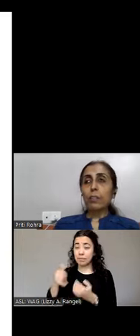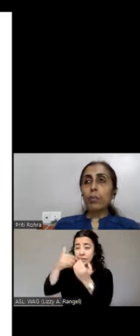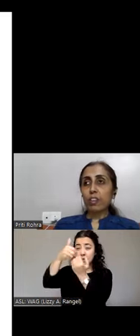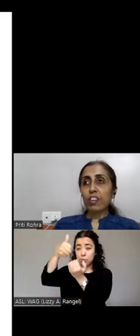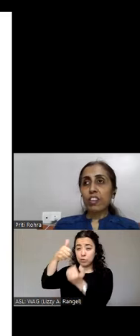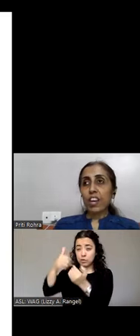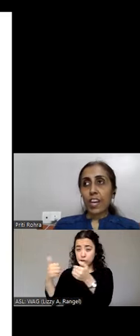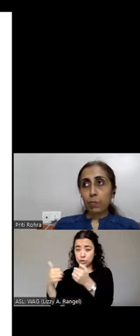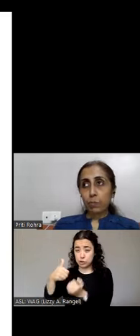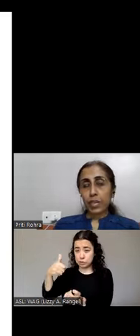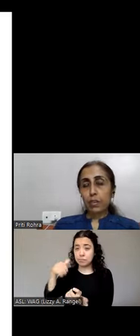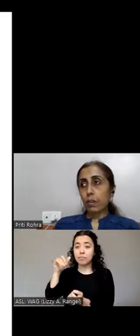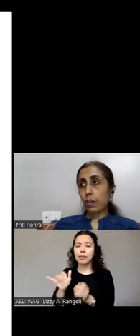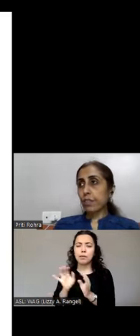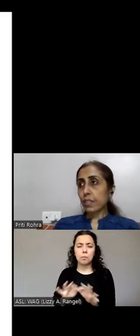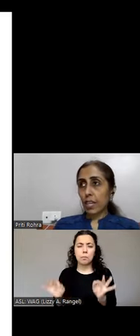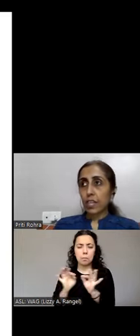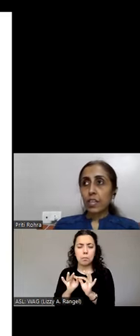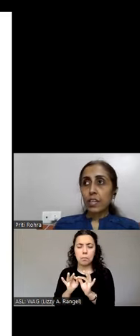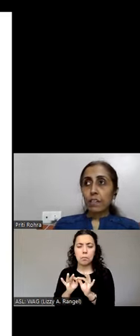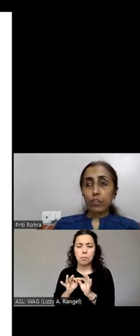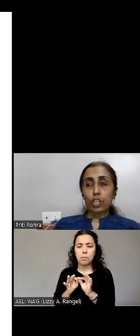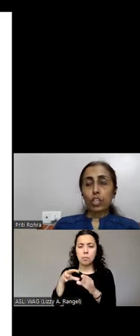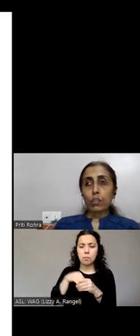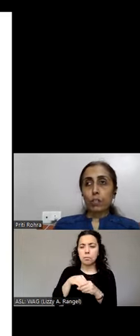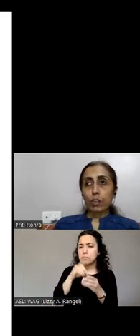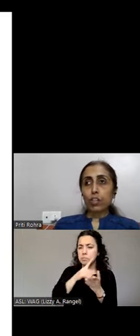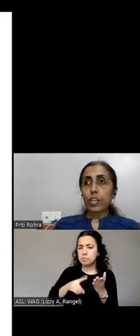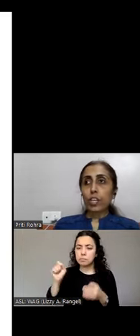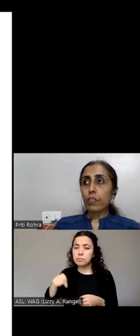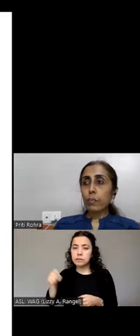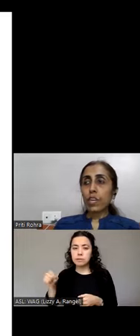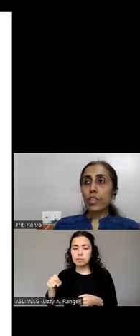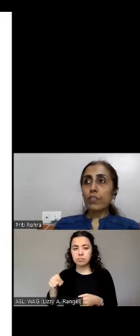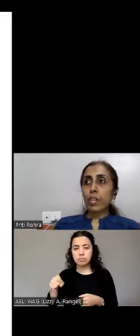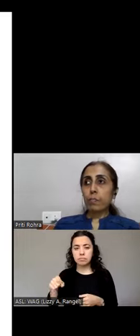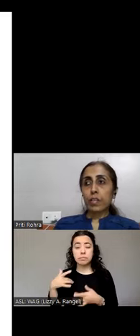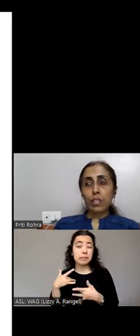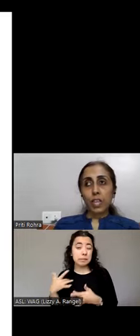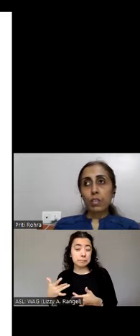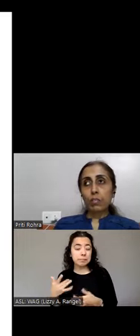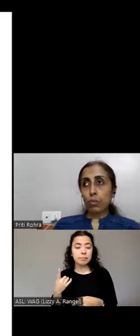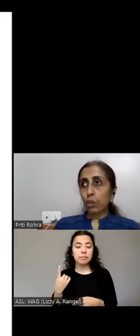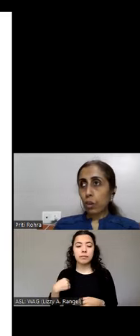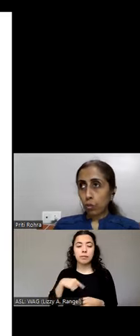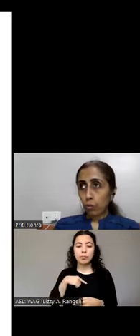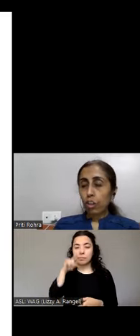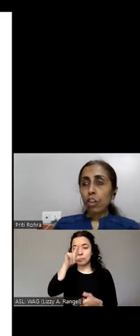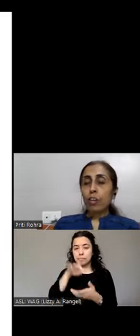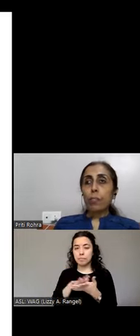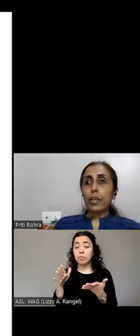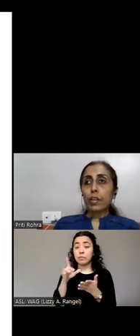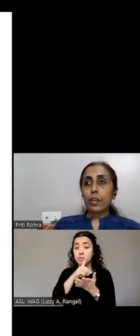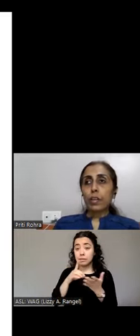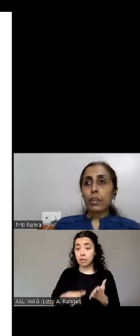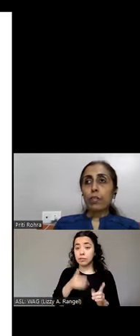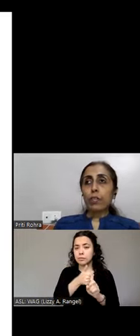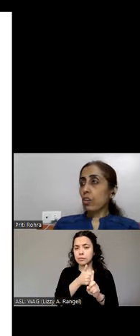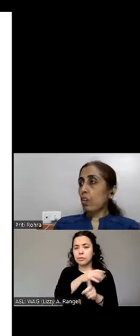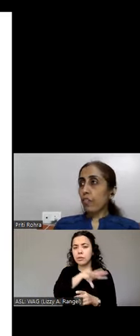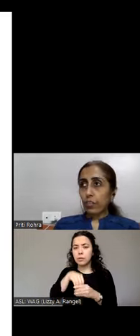important aspect of the design. Generally we believe designers will include them but often